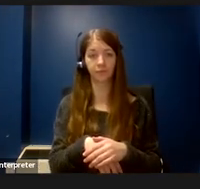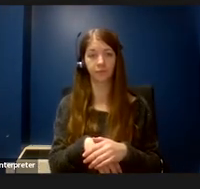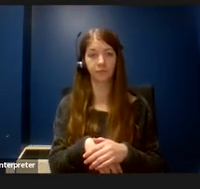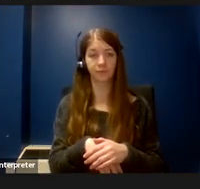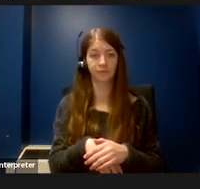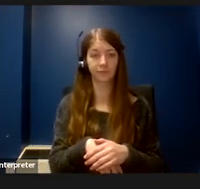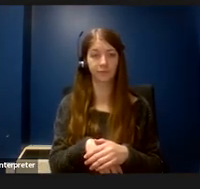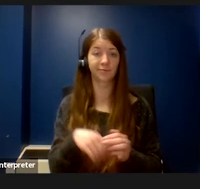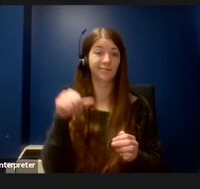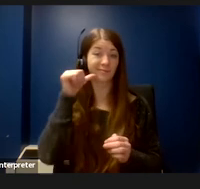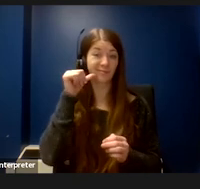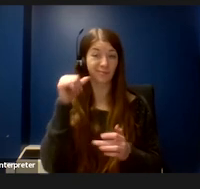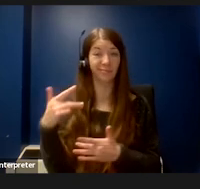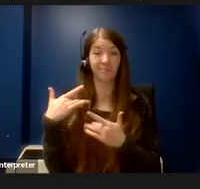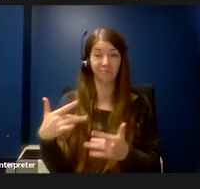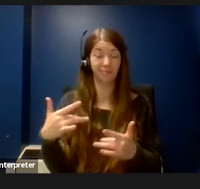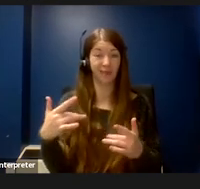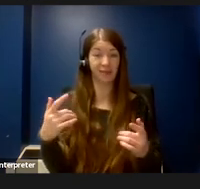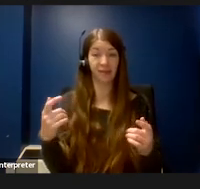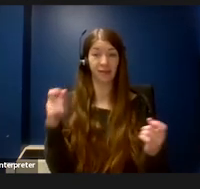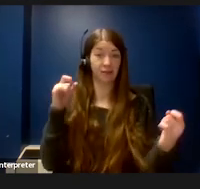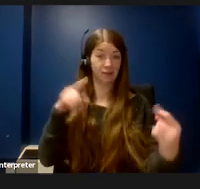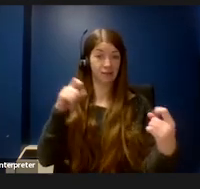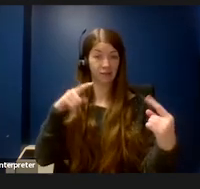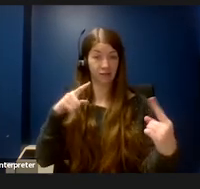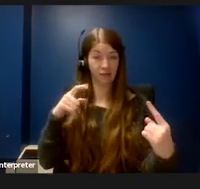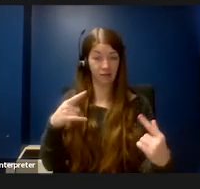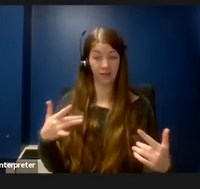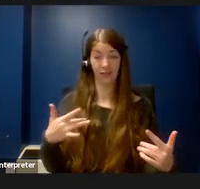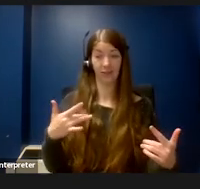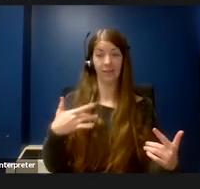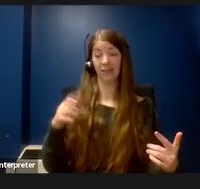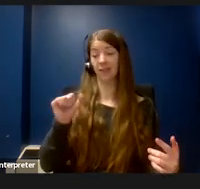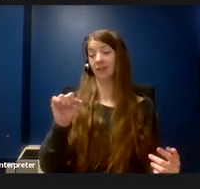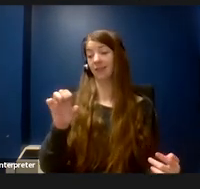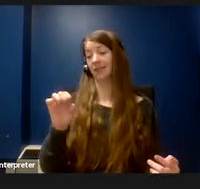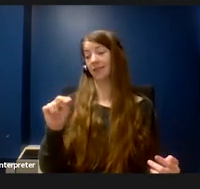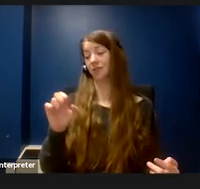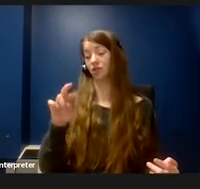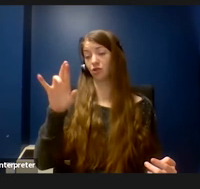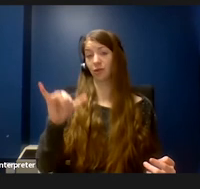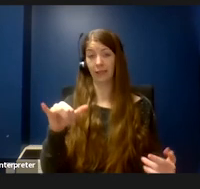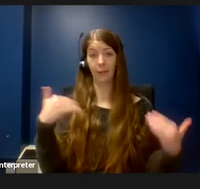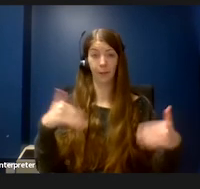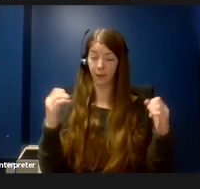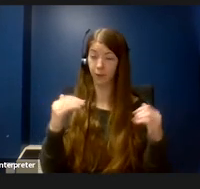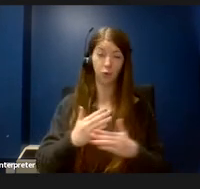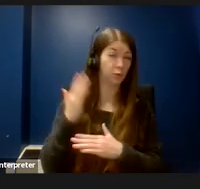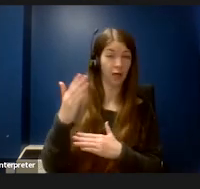over stimulating in a sensory fashion, in the sensory way, but for a person with a mobility